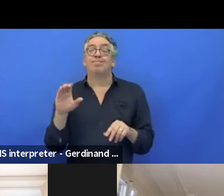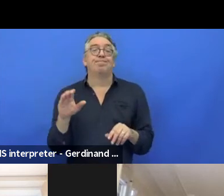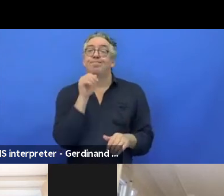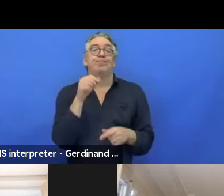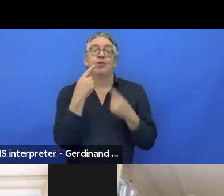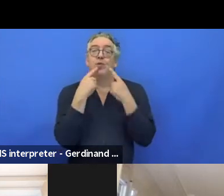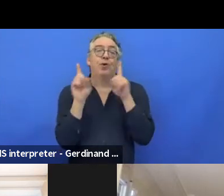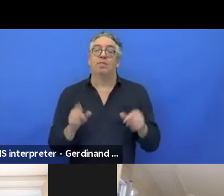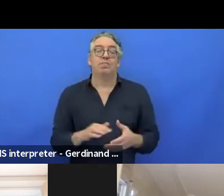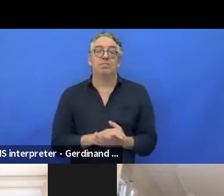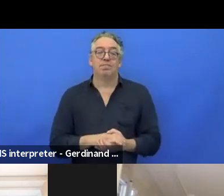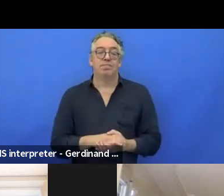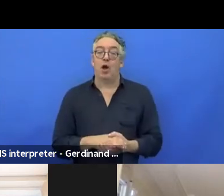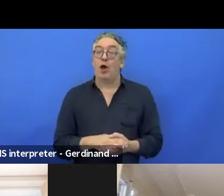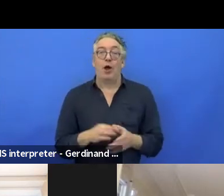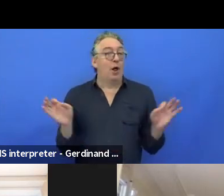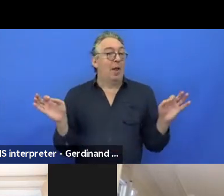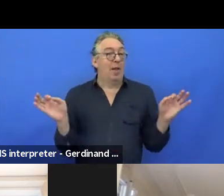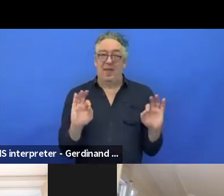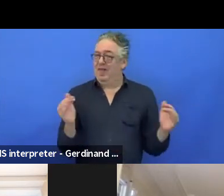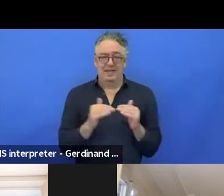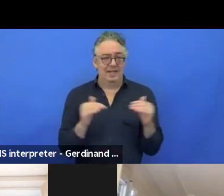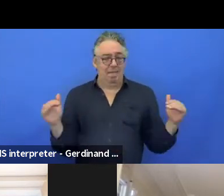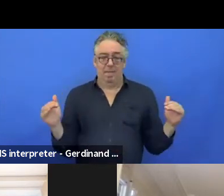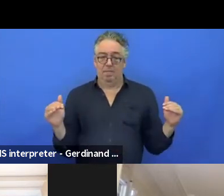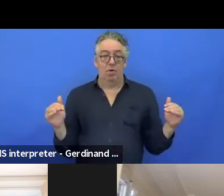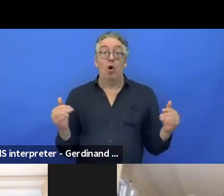Nothing is the same: you haven't person/month, nor work package,